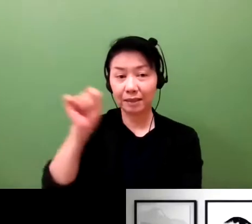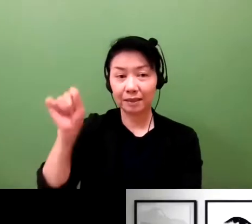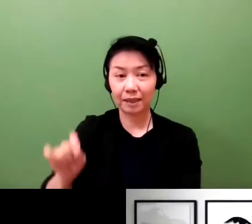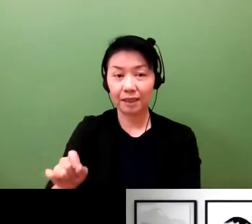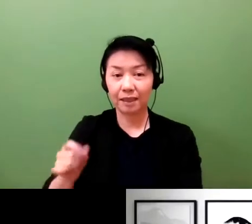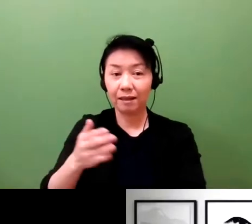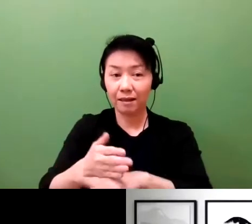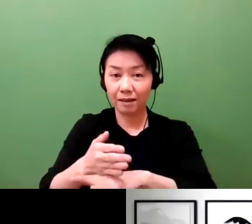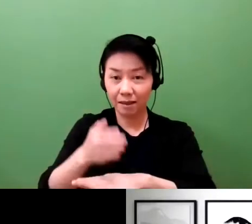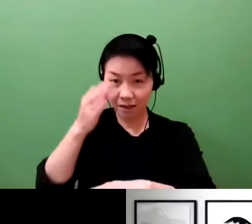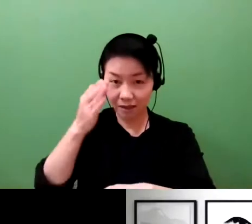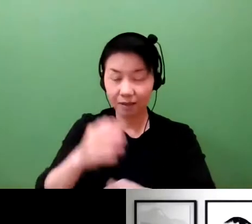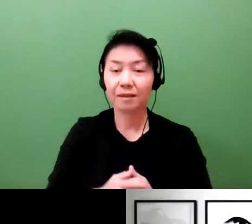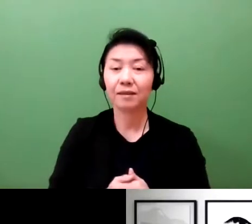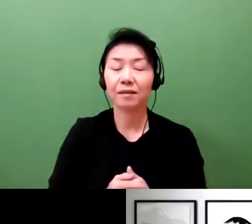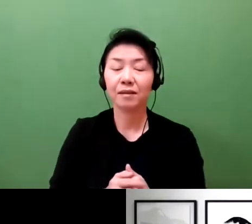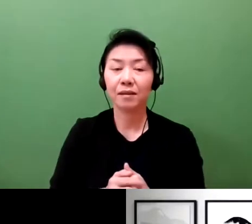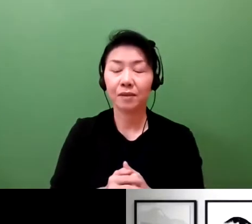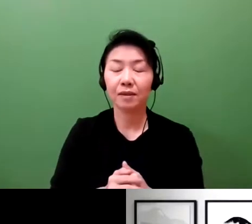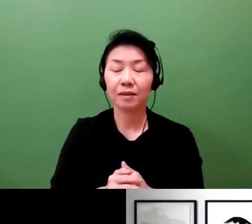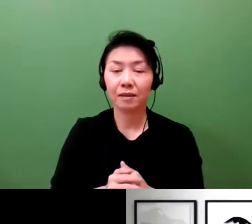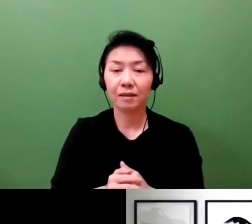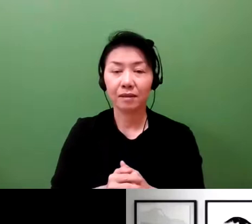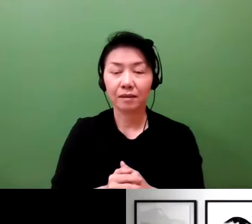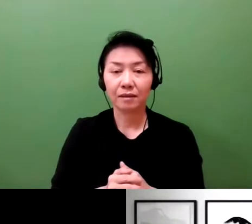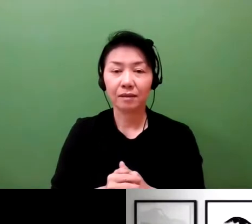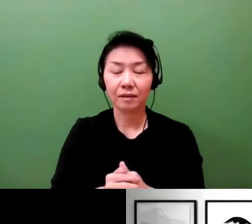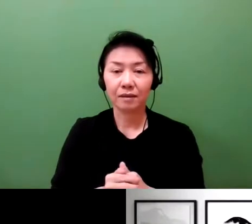I think we've ended on a very practical note.